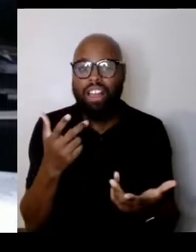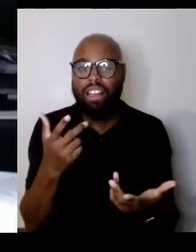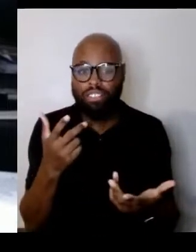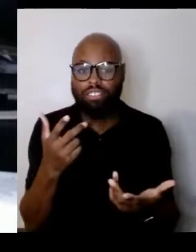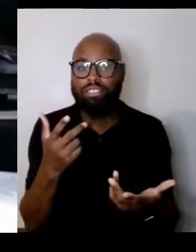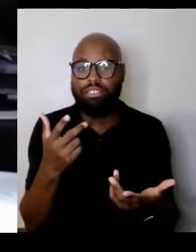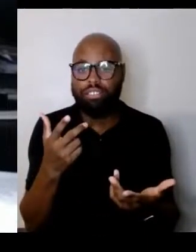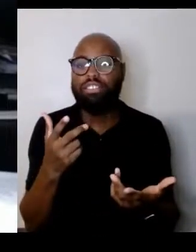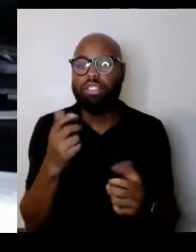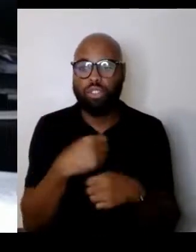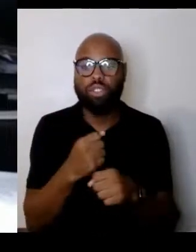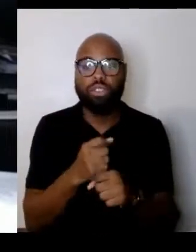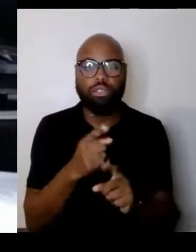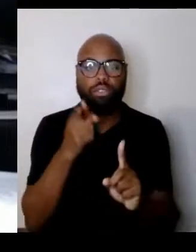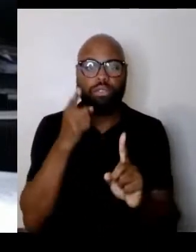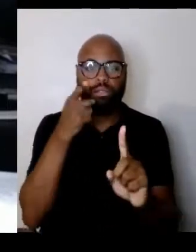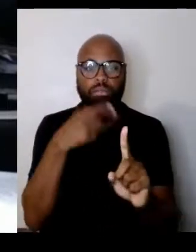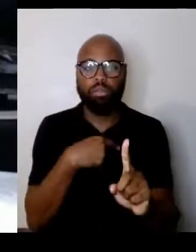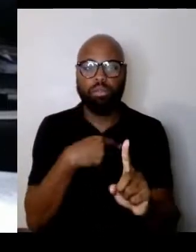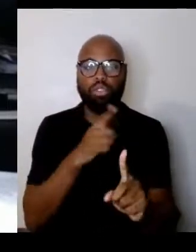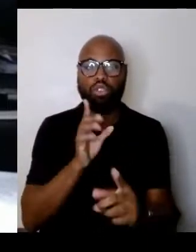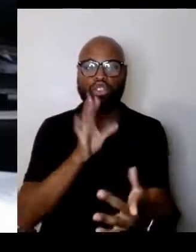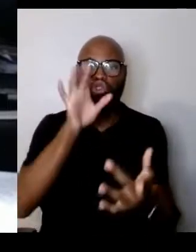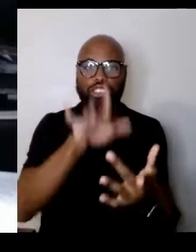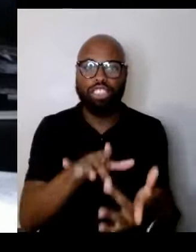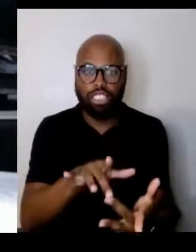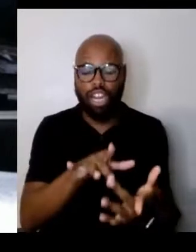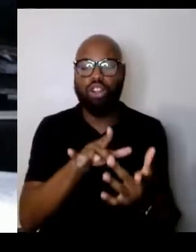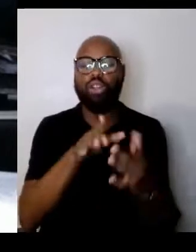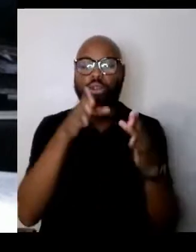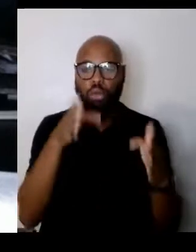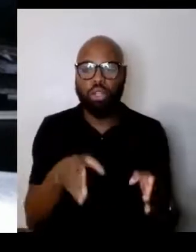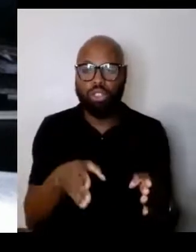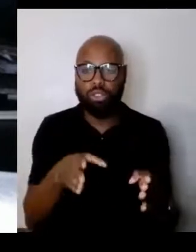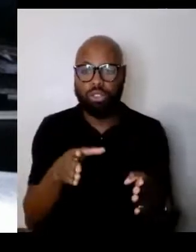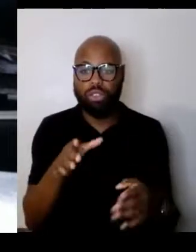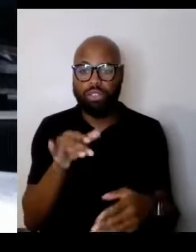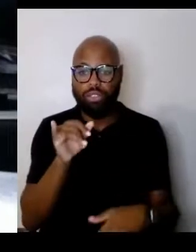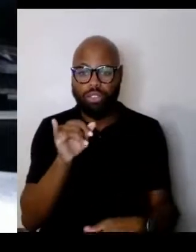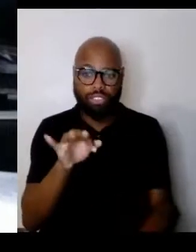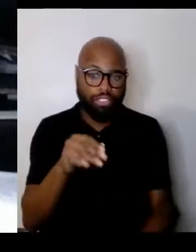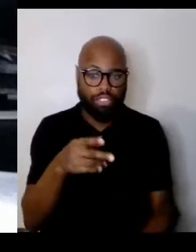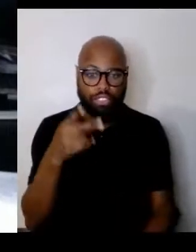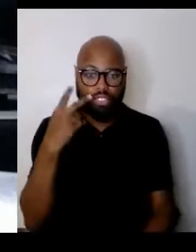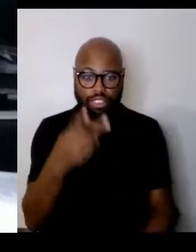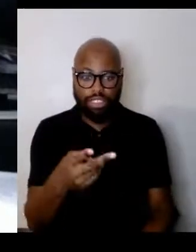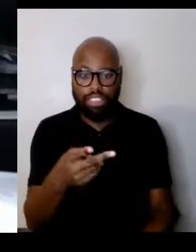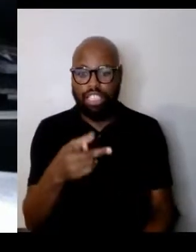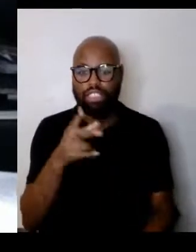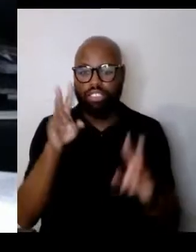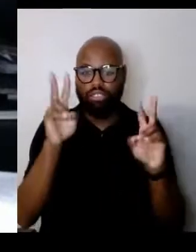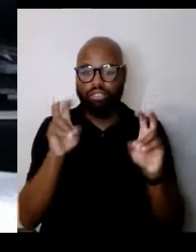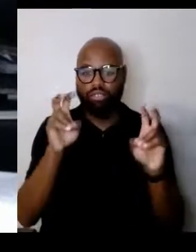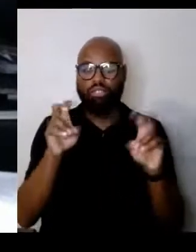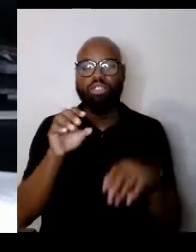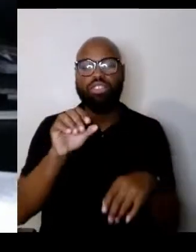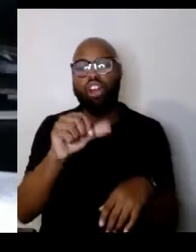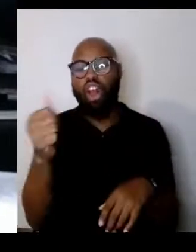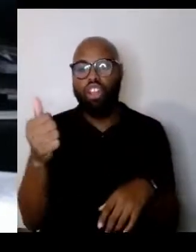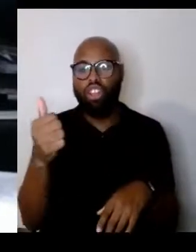make a point of reaching out to someone that you see as the other and find out who they really are.